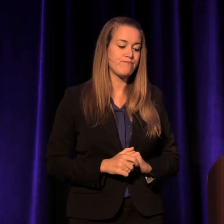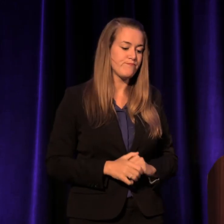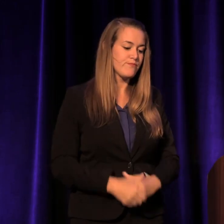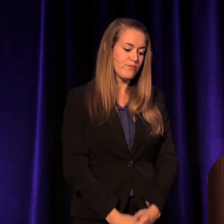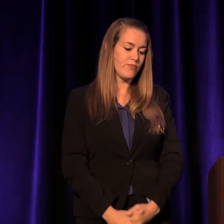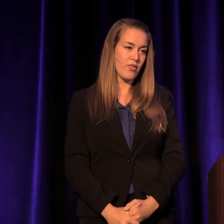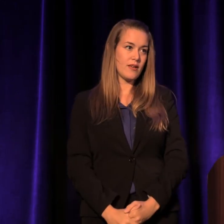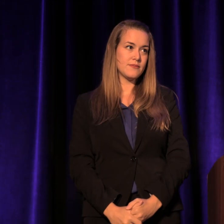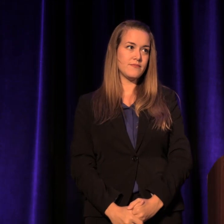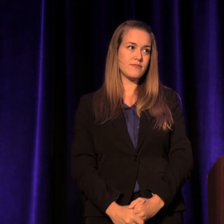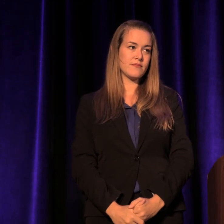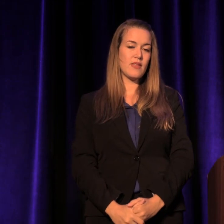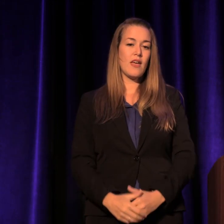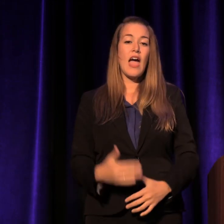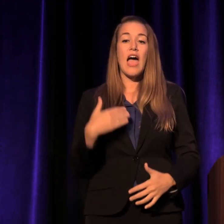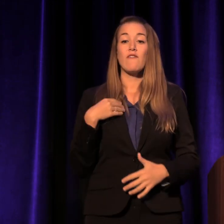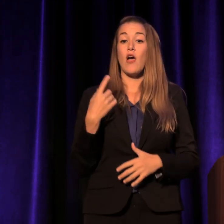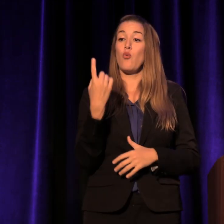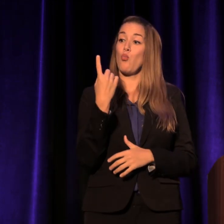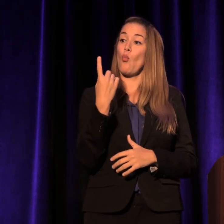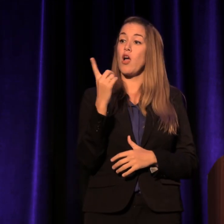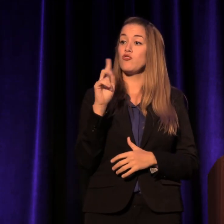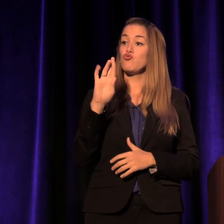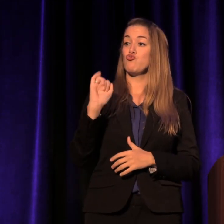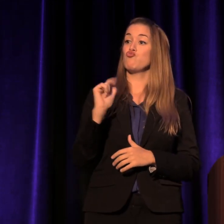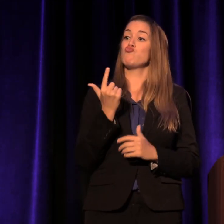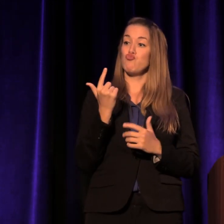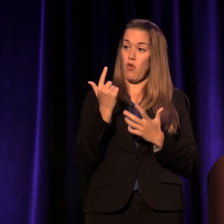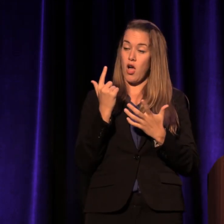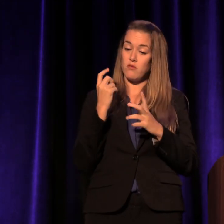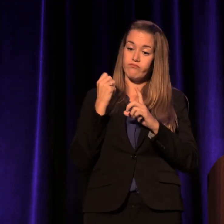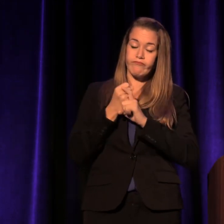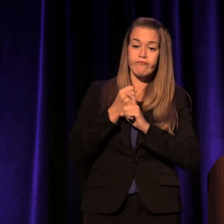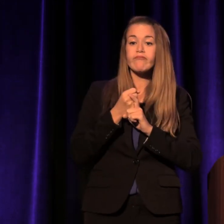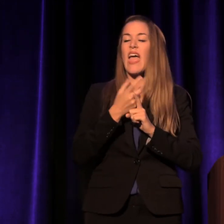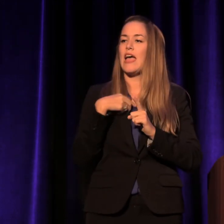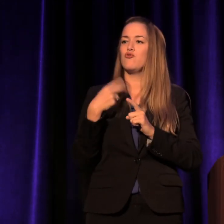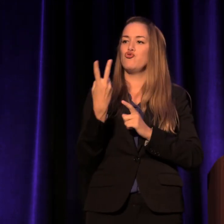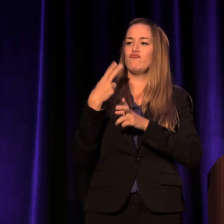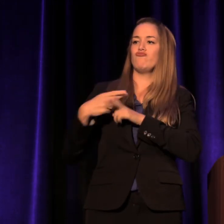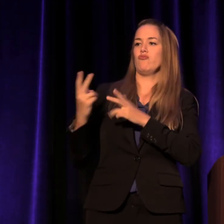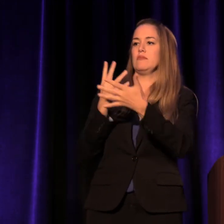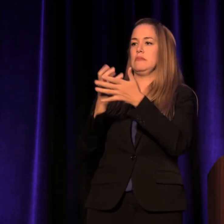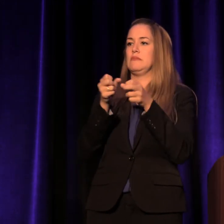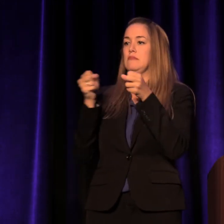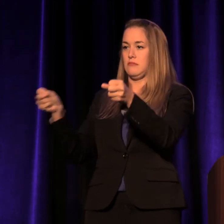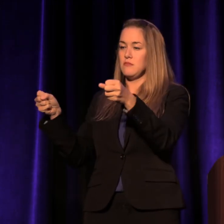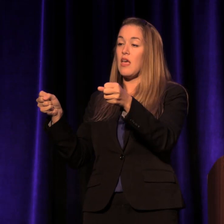I've had one episode of drug rehab and two brief staycations in jail. I've also been homeless.